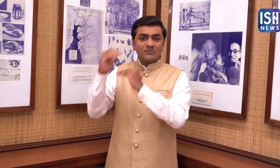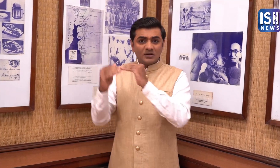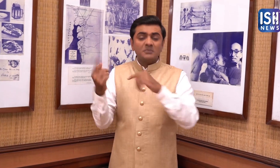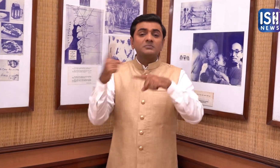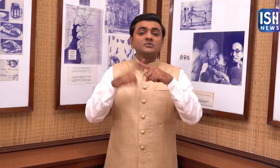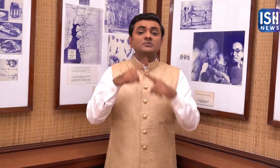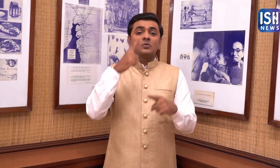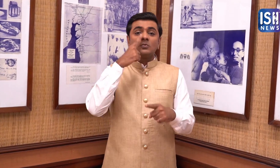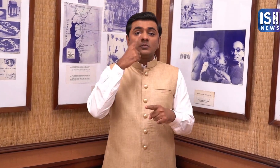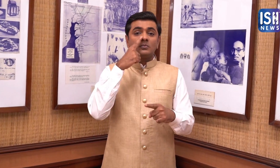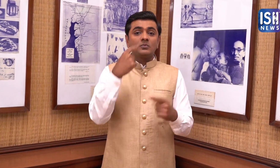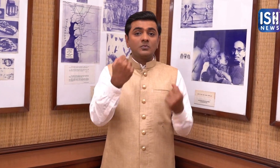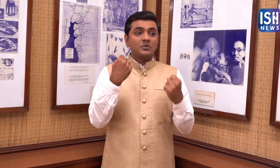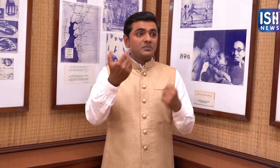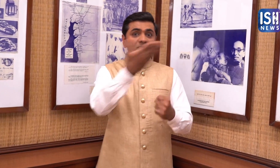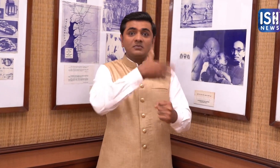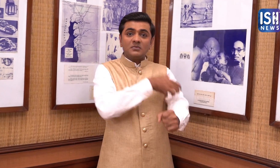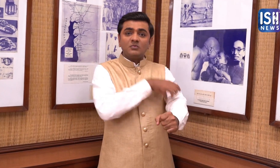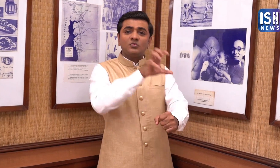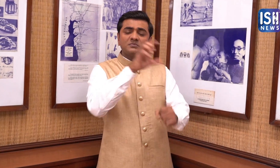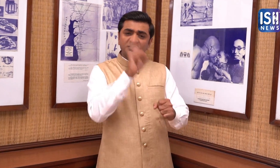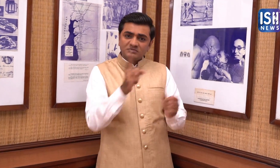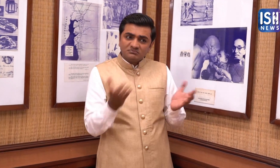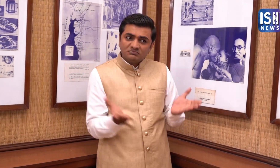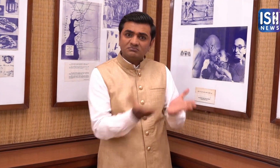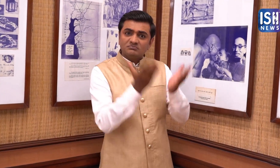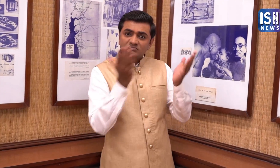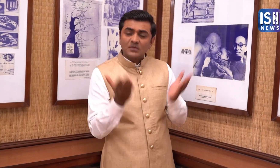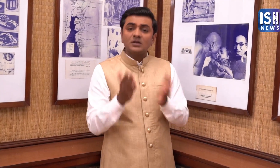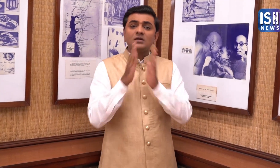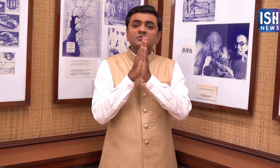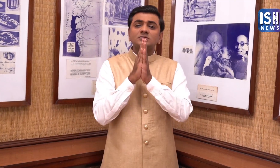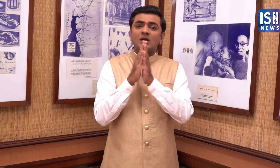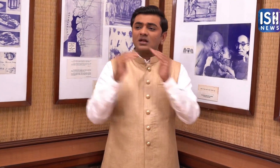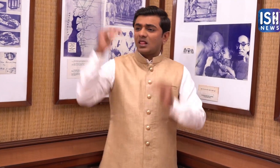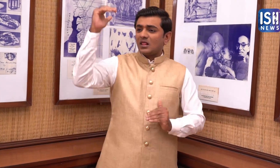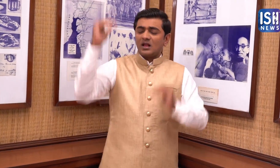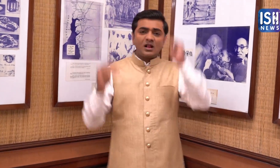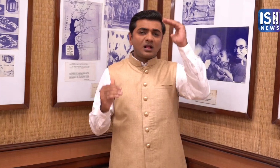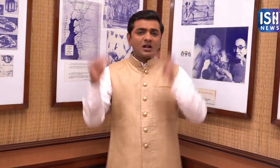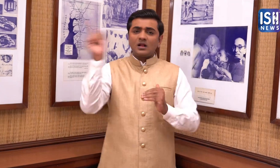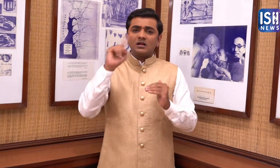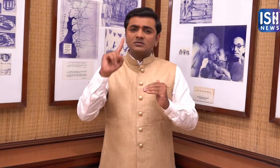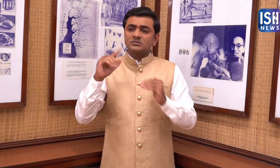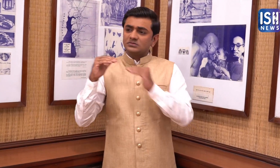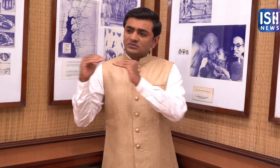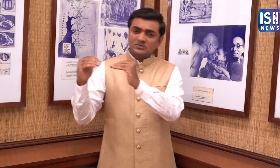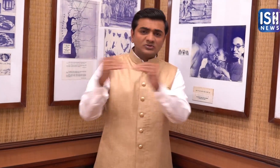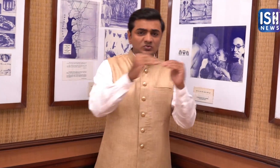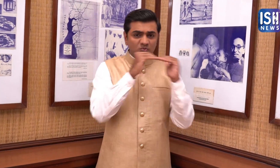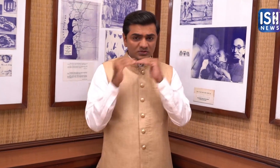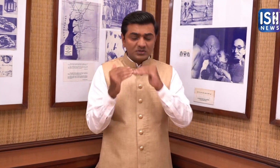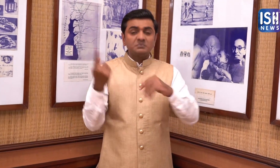for the empowerment of women creating equality among religions